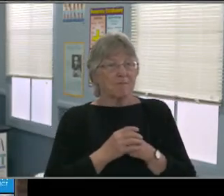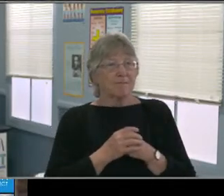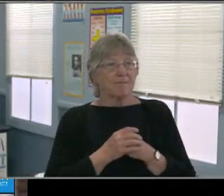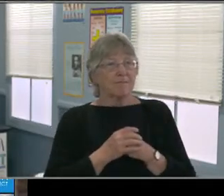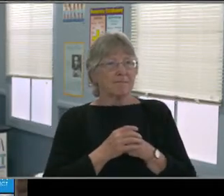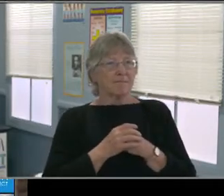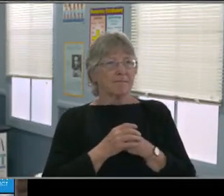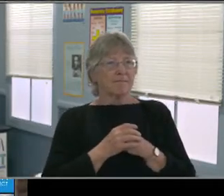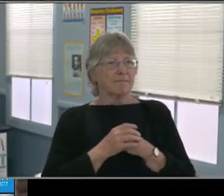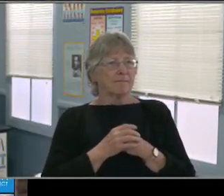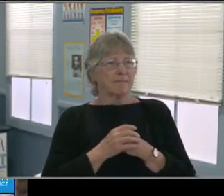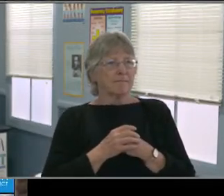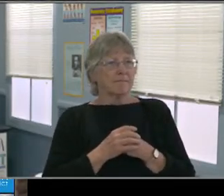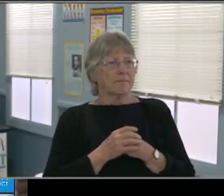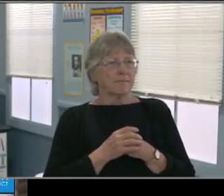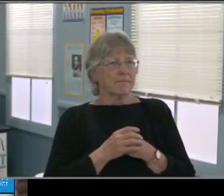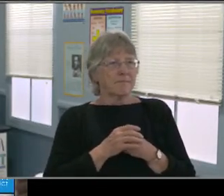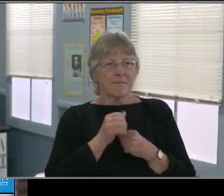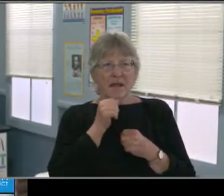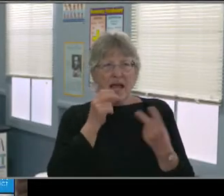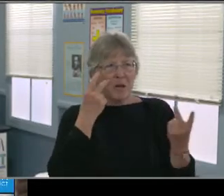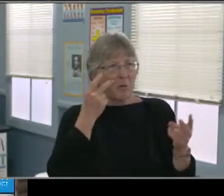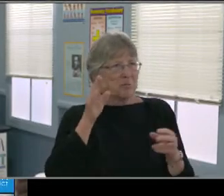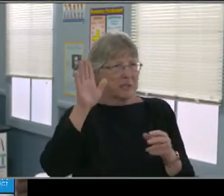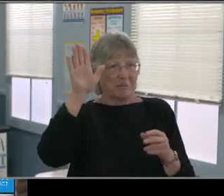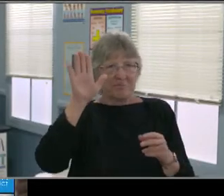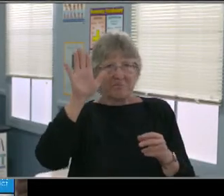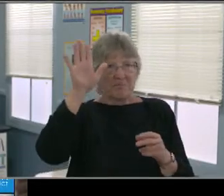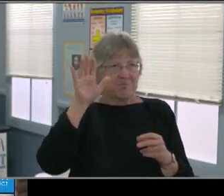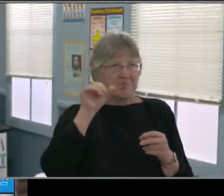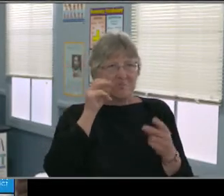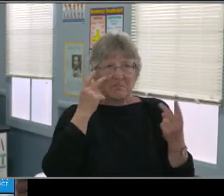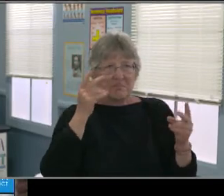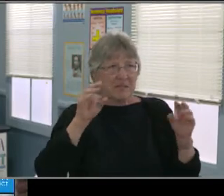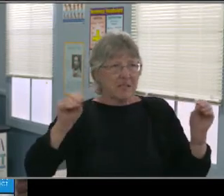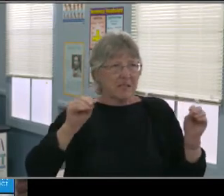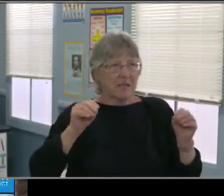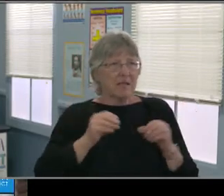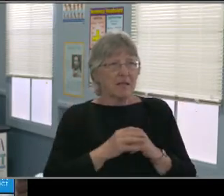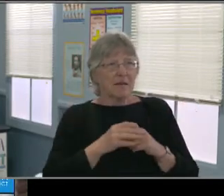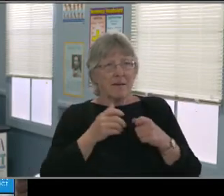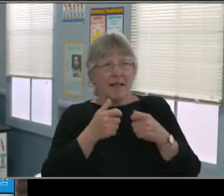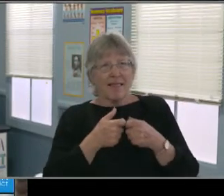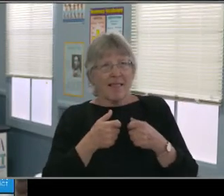Cause that could be a T2 for some of us. So I think it's really good for this time